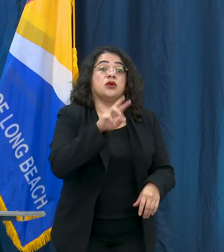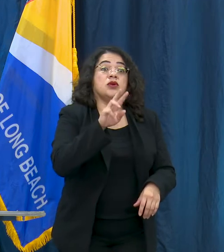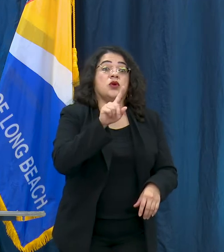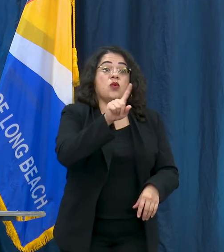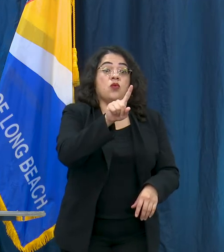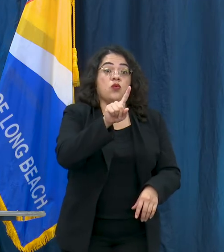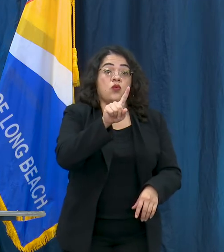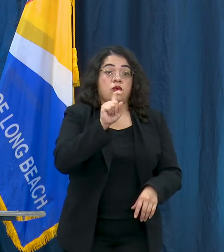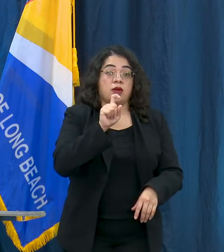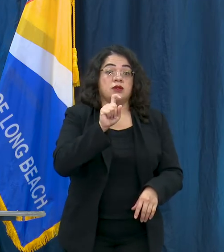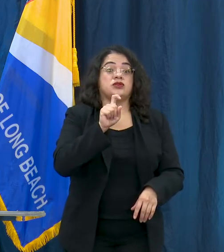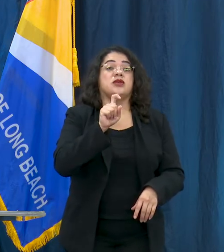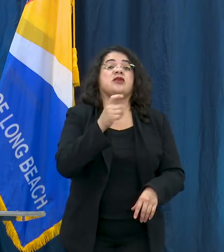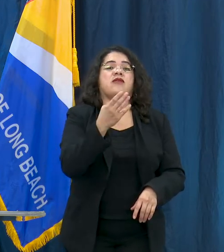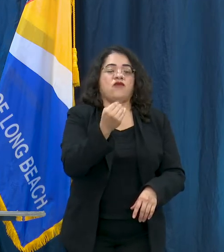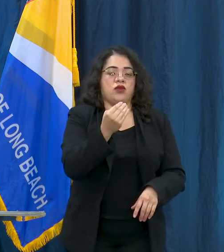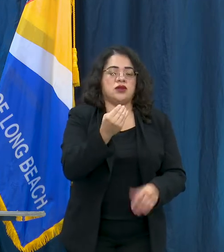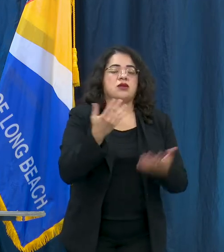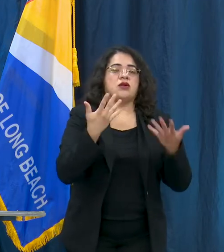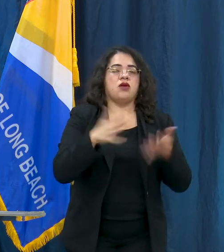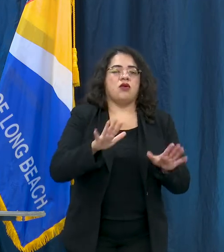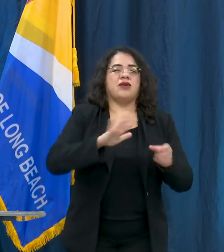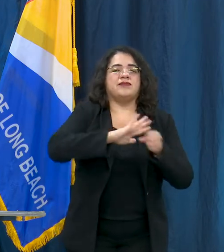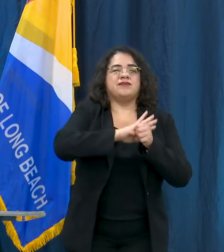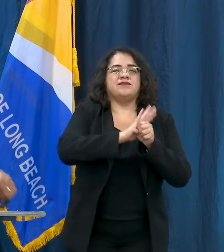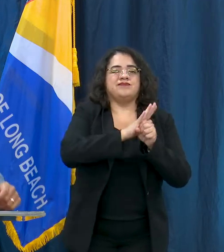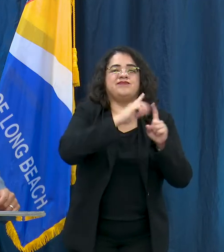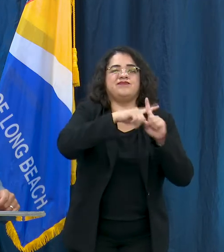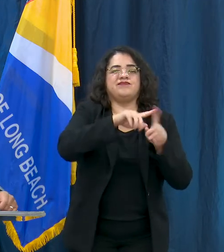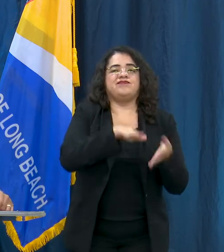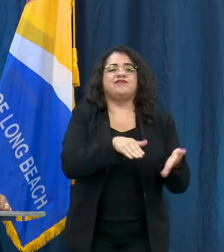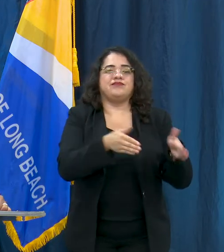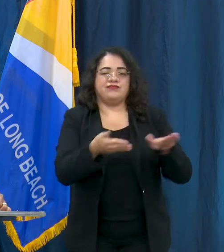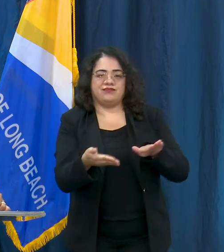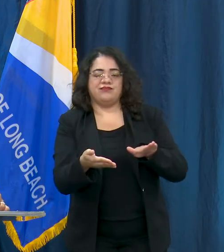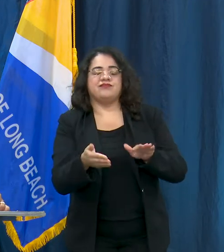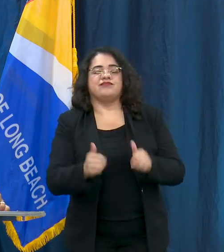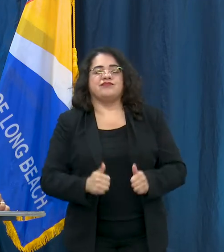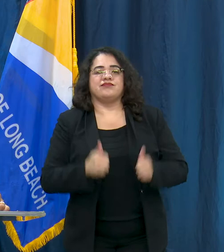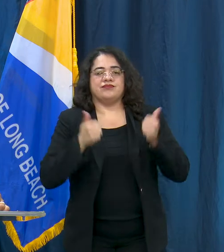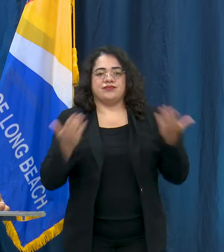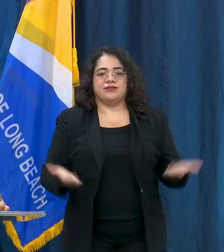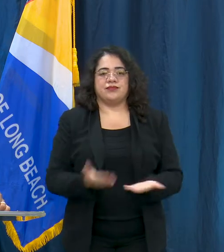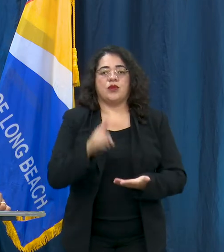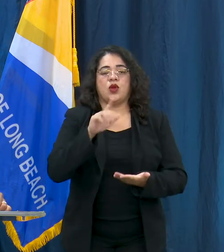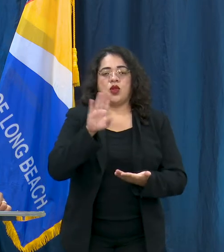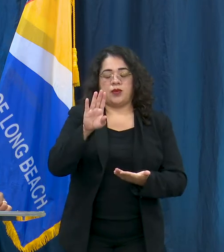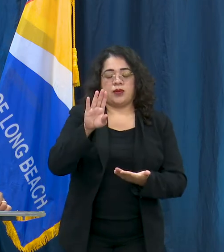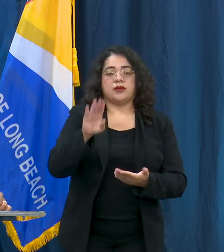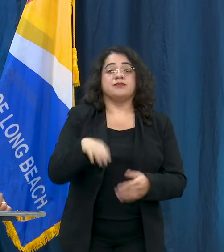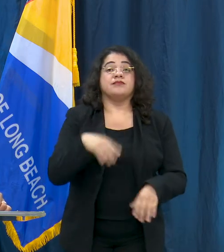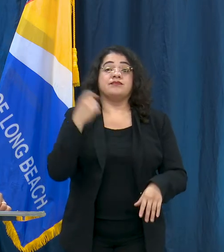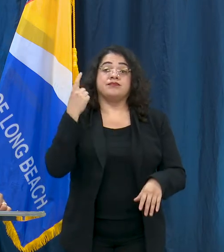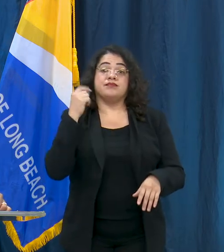COVID-19 and as we know reporting is happening on Monday for Sunday and so